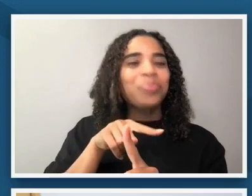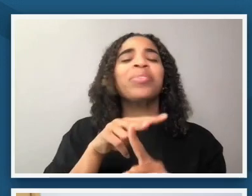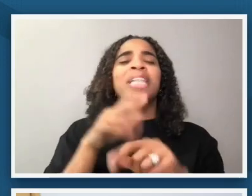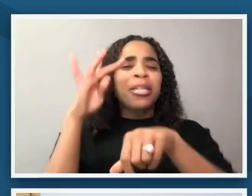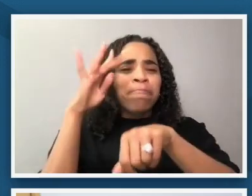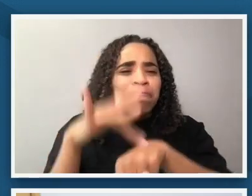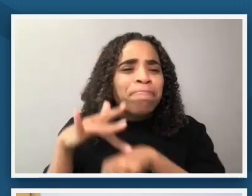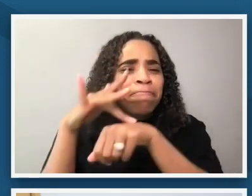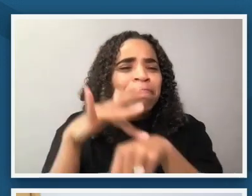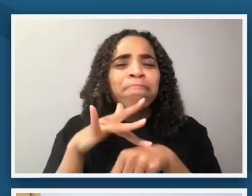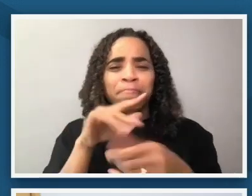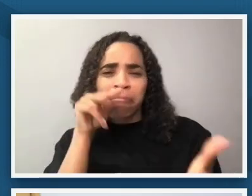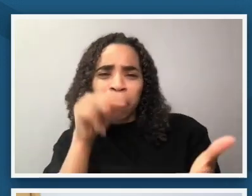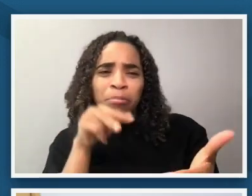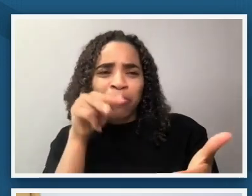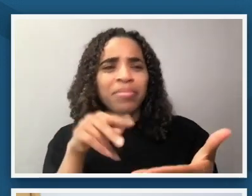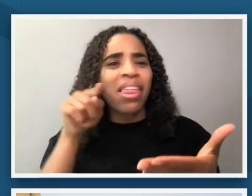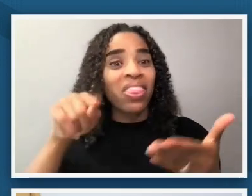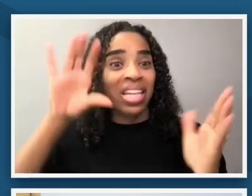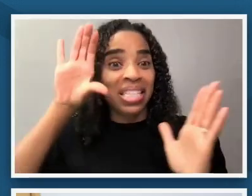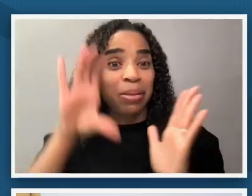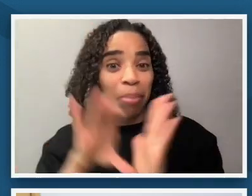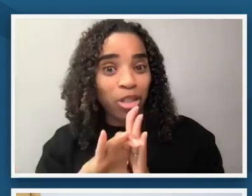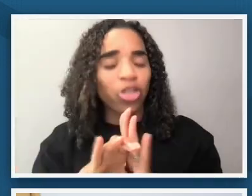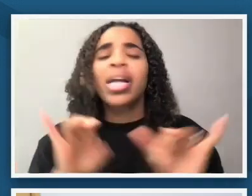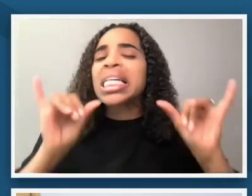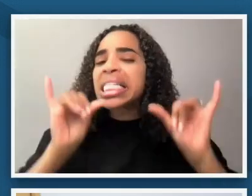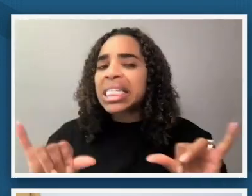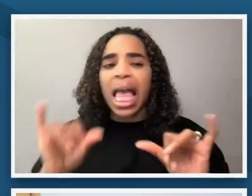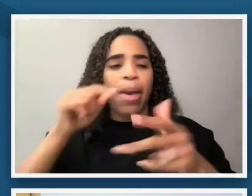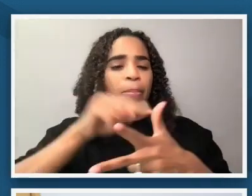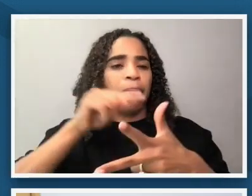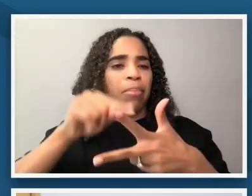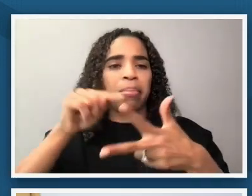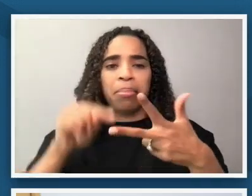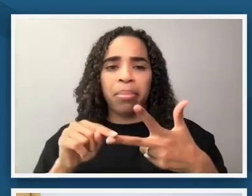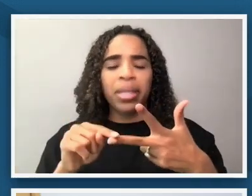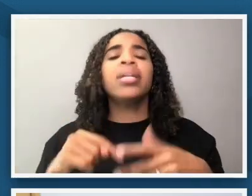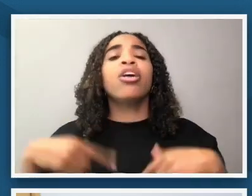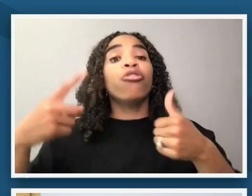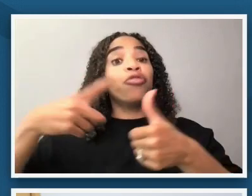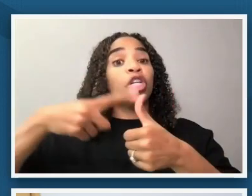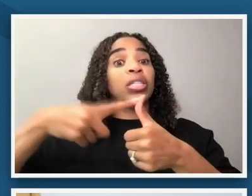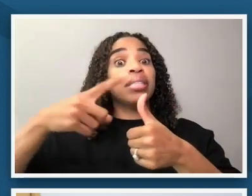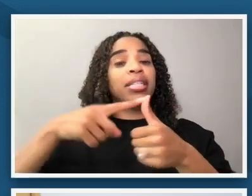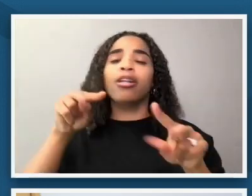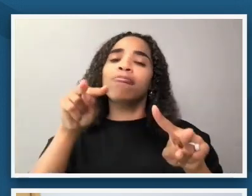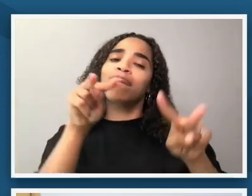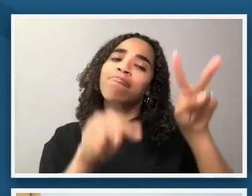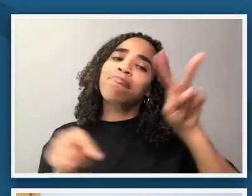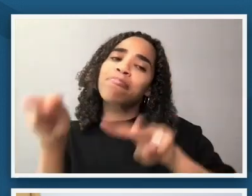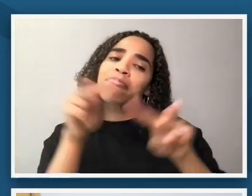and we're going to do a very similar process of spending some time looking so